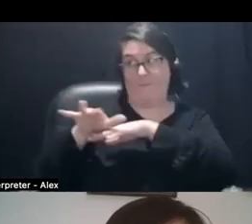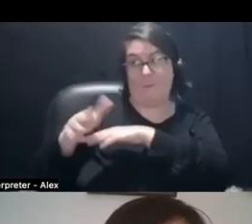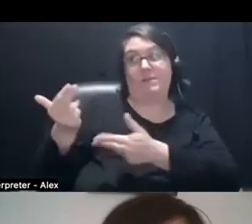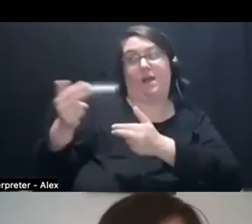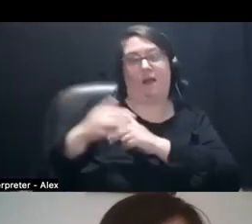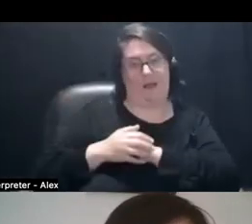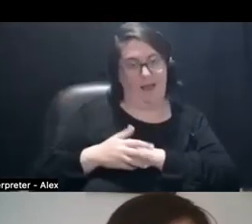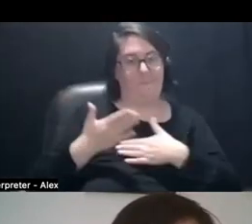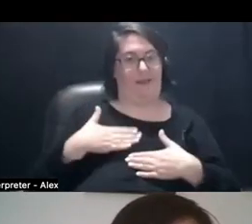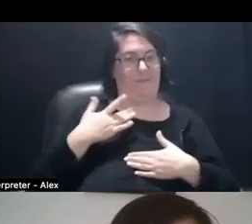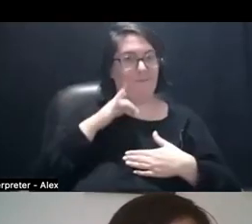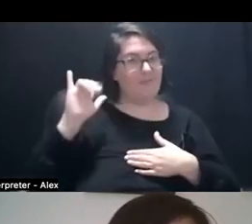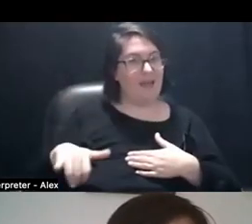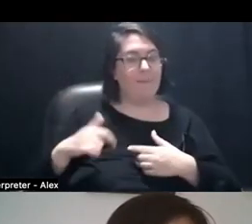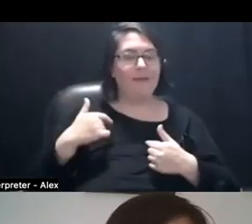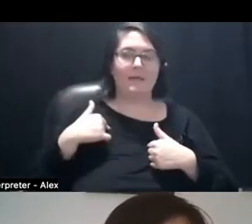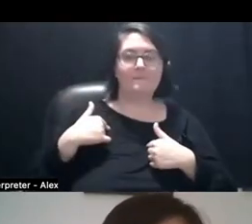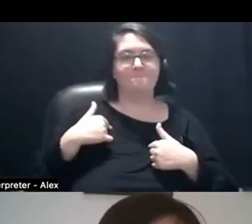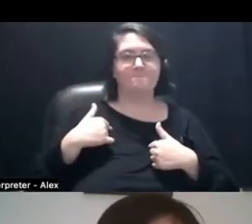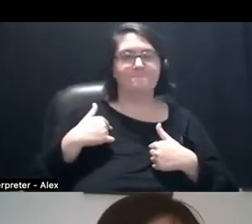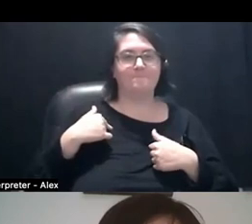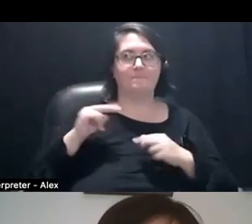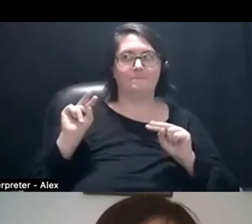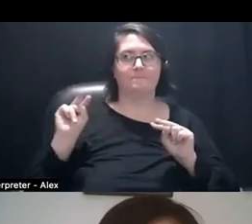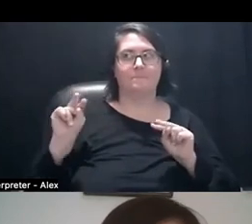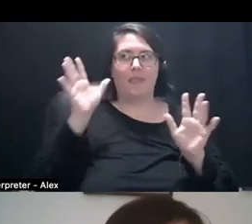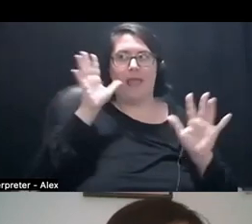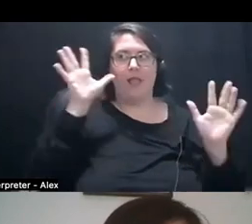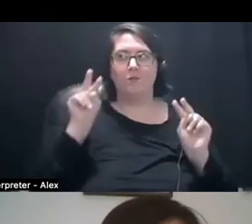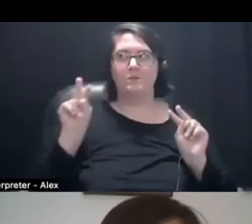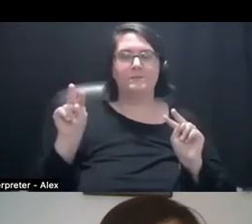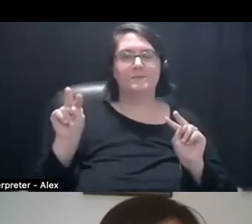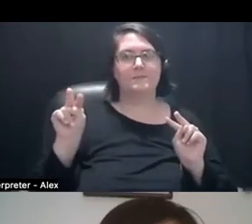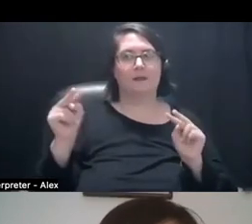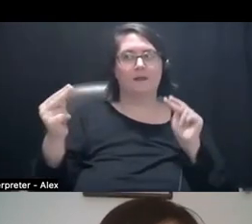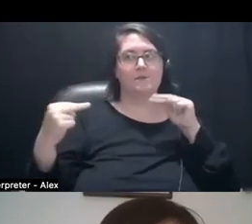I'm so glad because I was looking, I've been looking at the antlers and the, I've been looking at me.